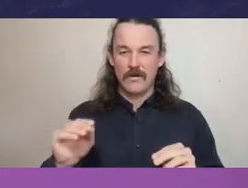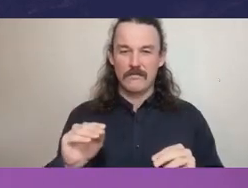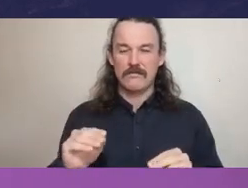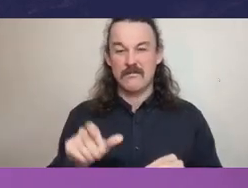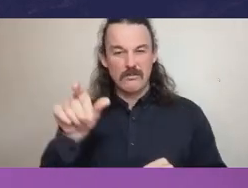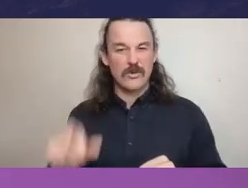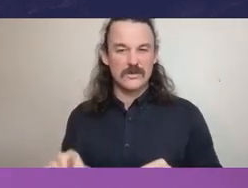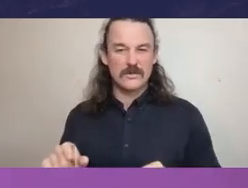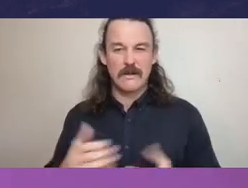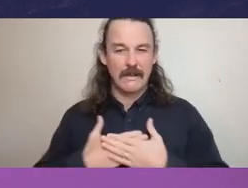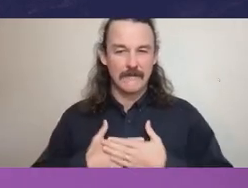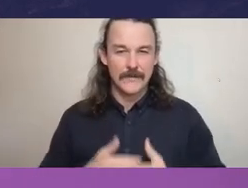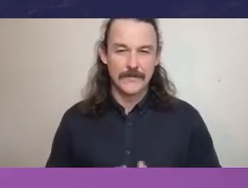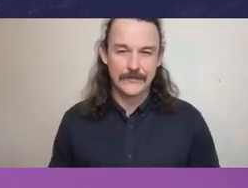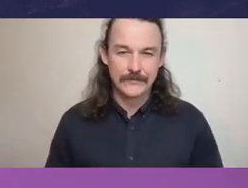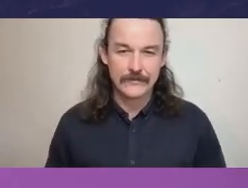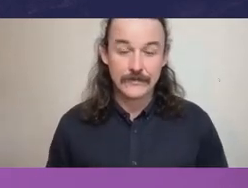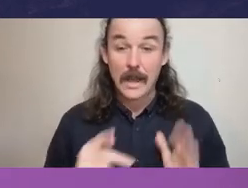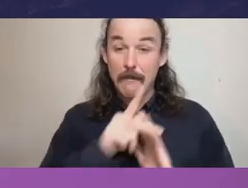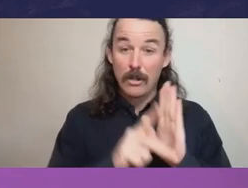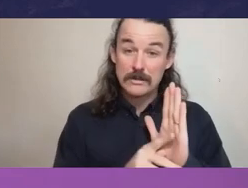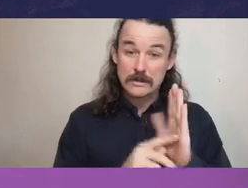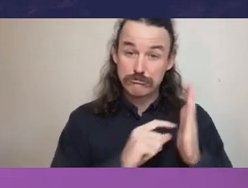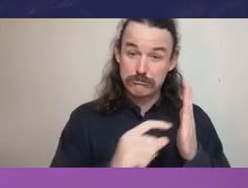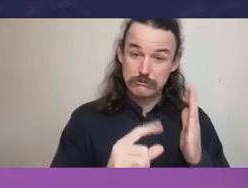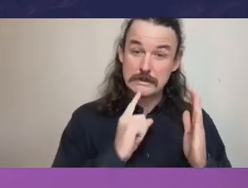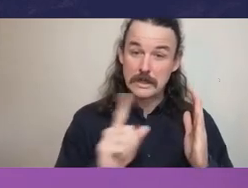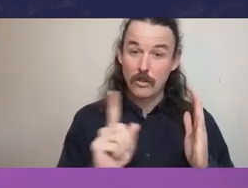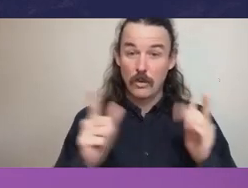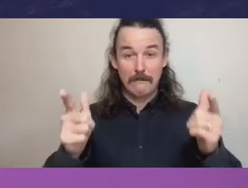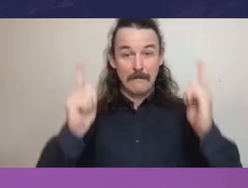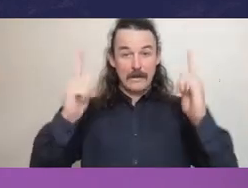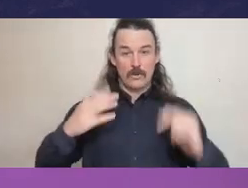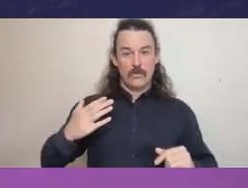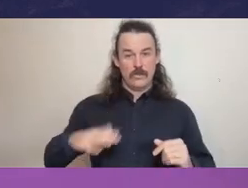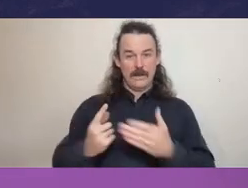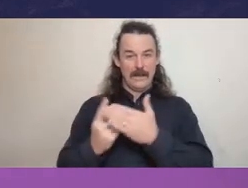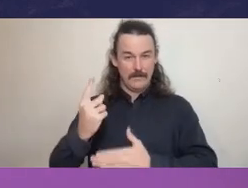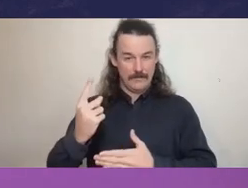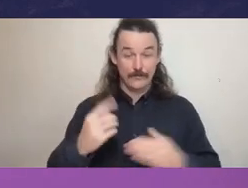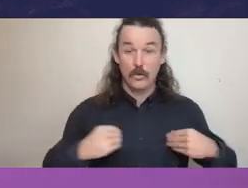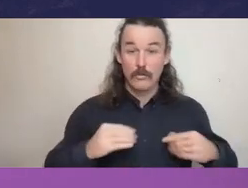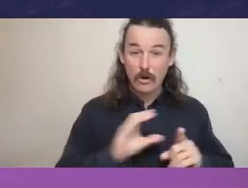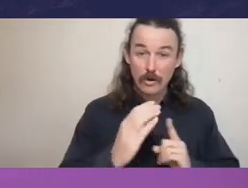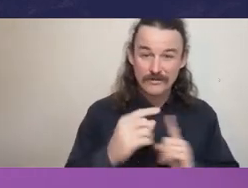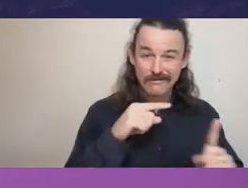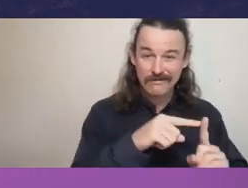“Official policies specify what management want to happen. Corporate culture determines what actually happens